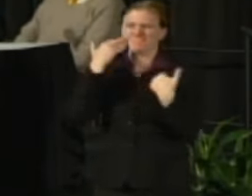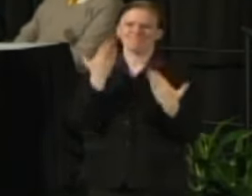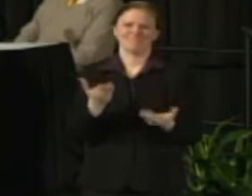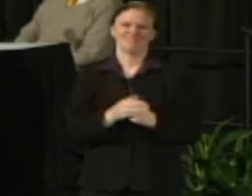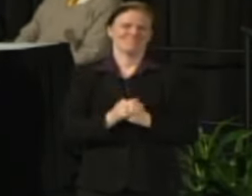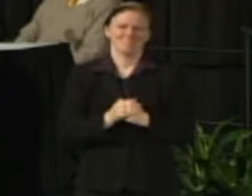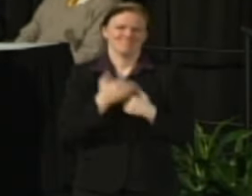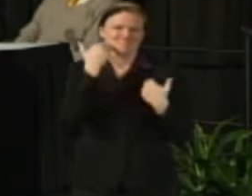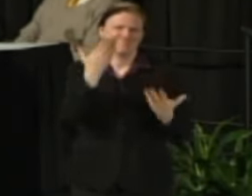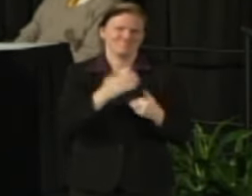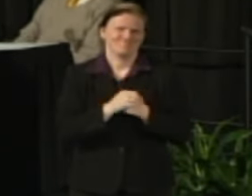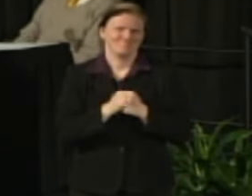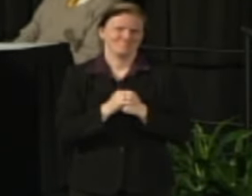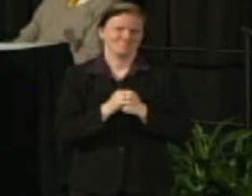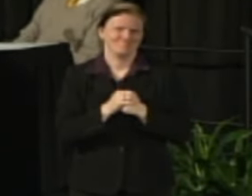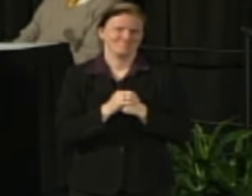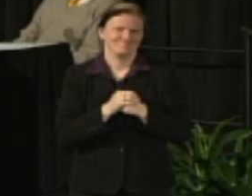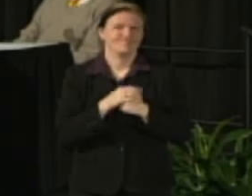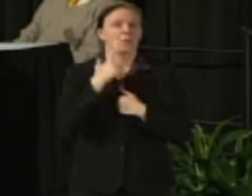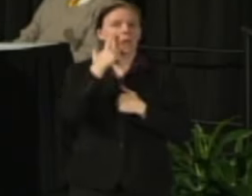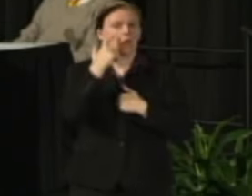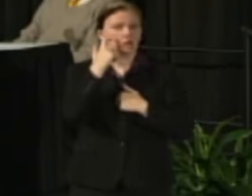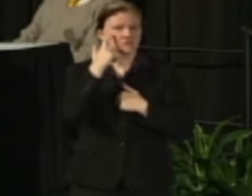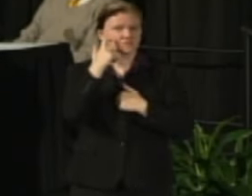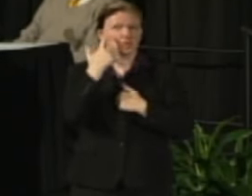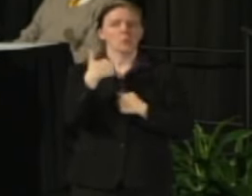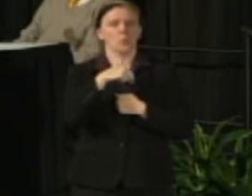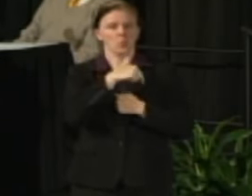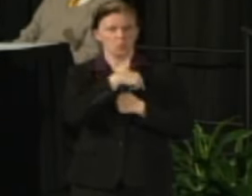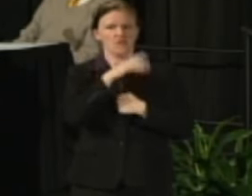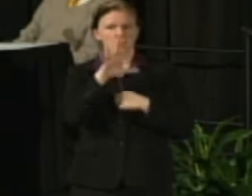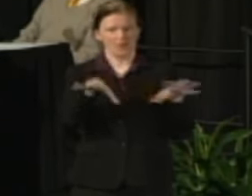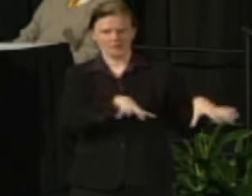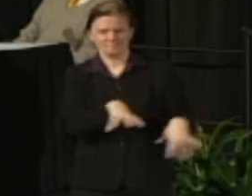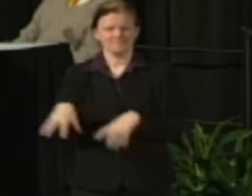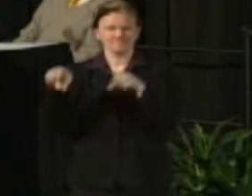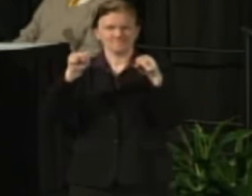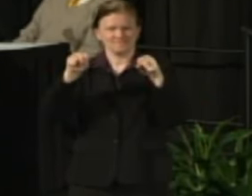I would expect System will take the lead because those eventually Board policies